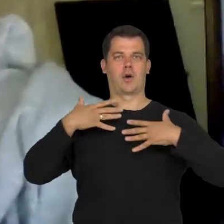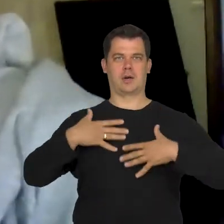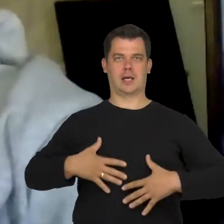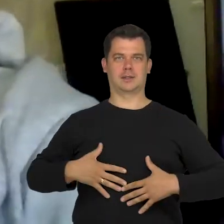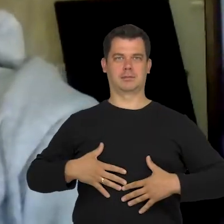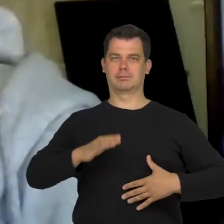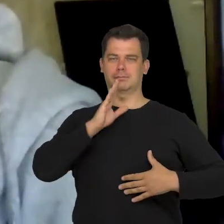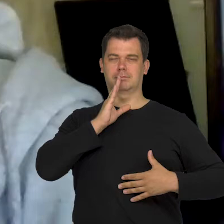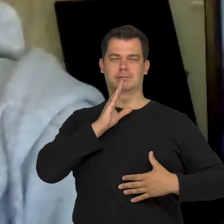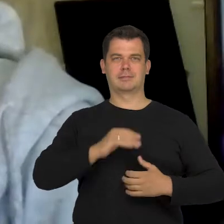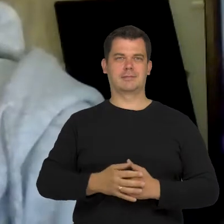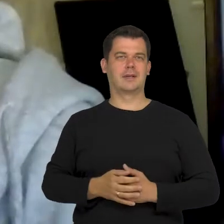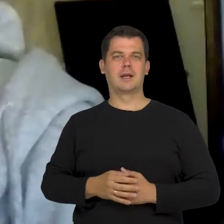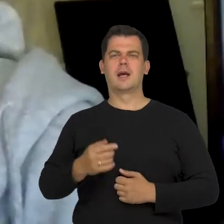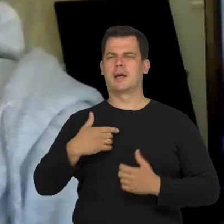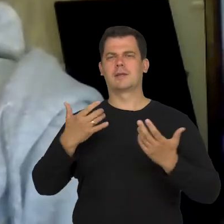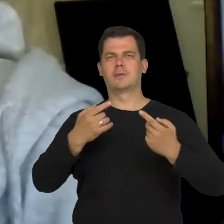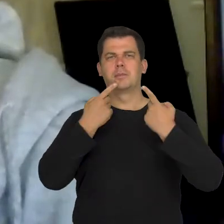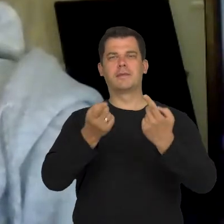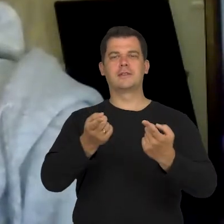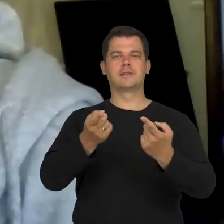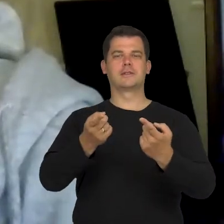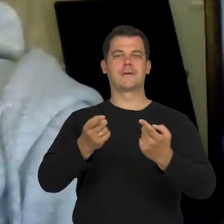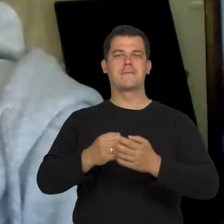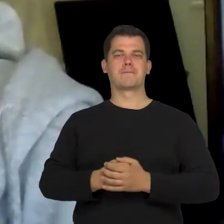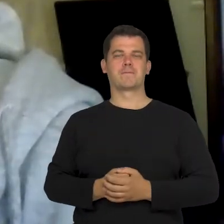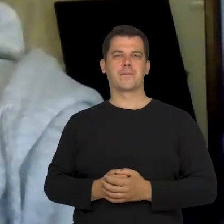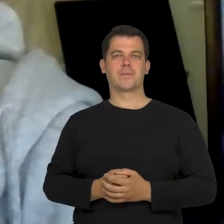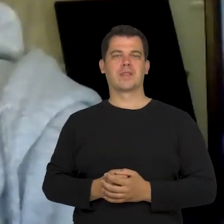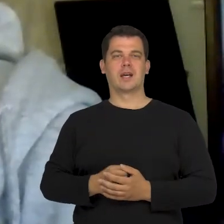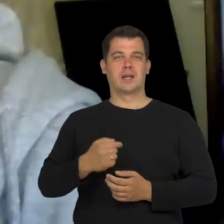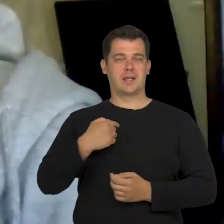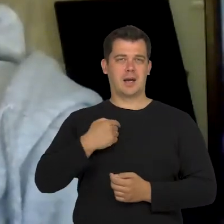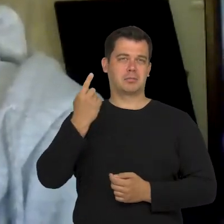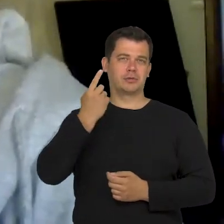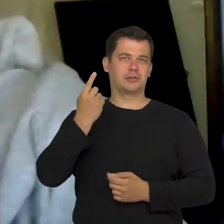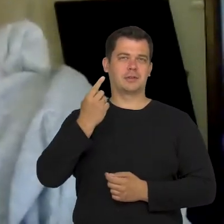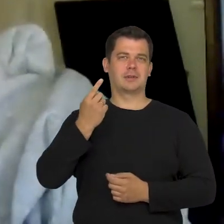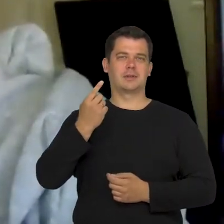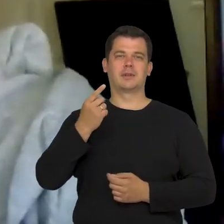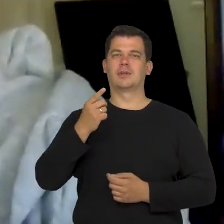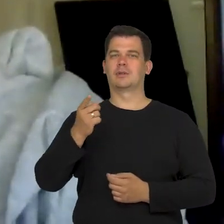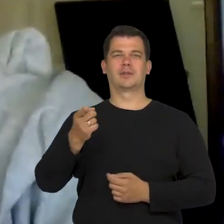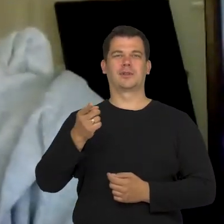But I wanted to say that I wouldn't be able to see that problem